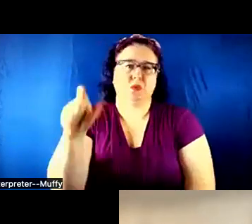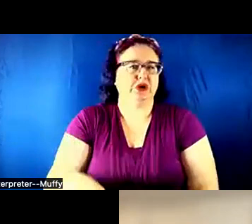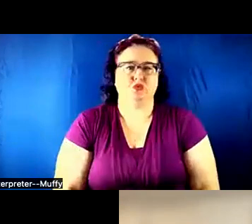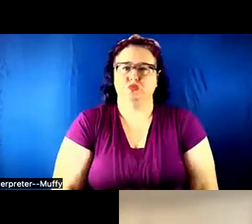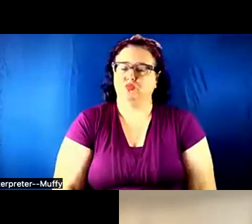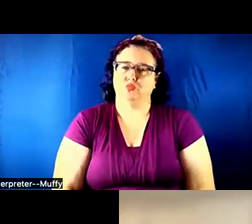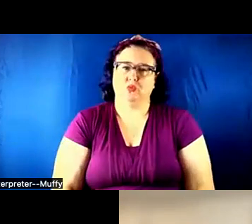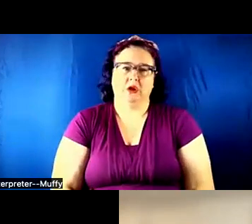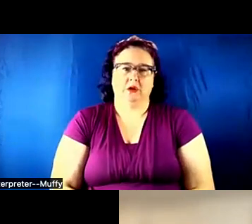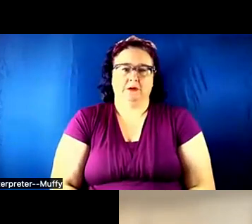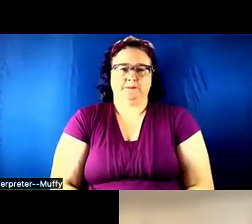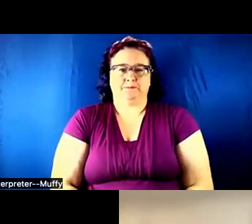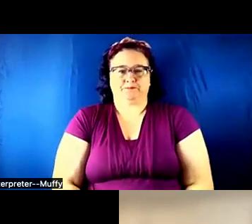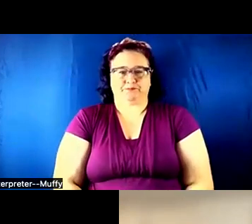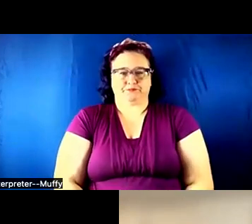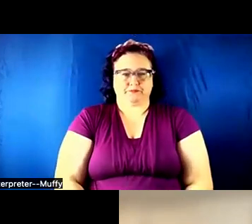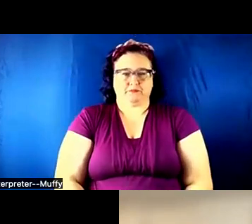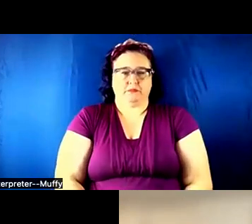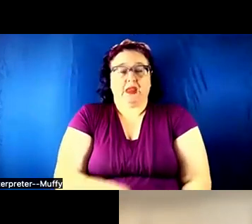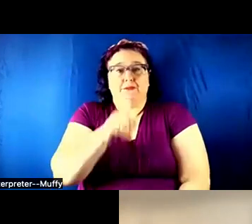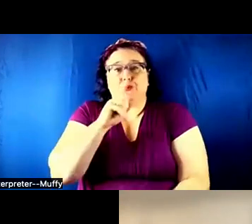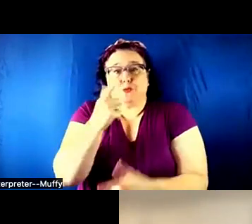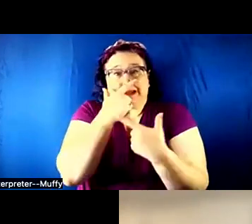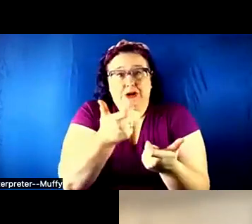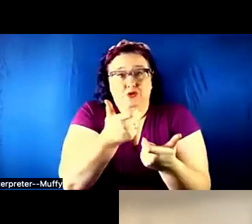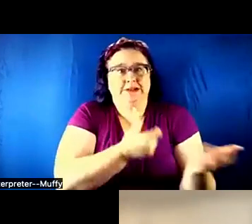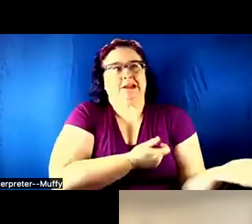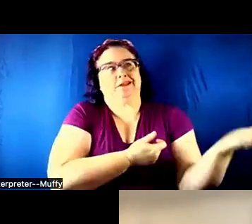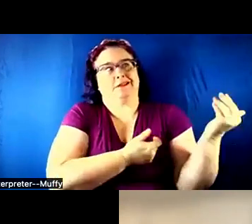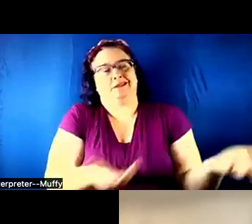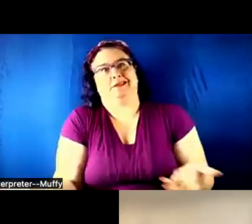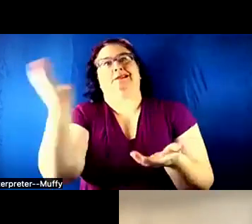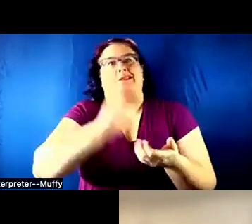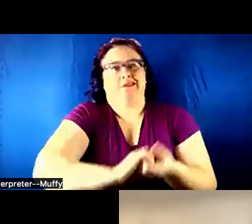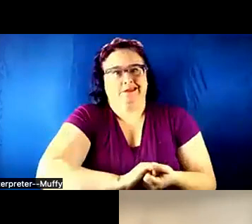are interested let's collaborate. Build that synergy and work harder and make it better.